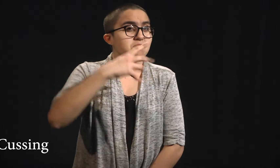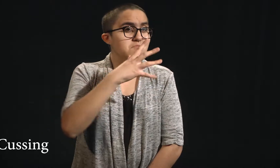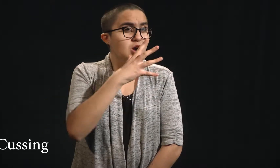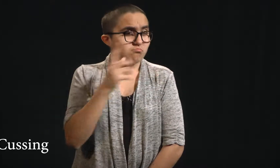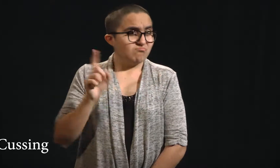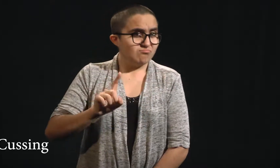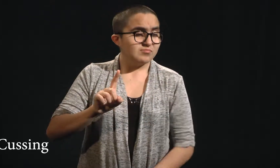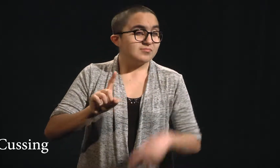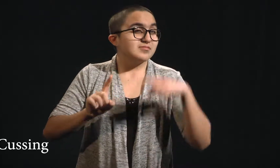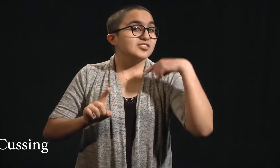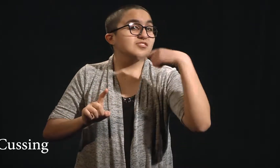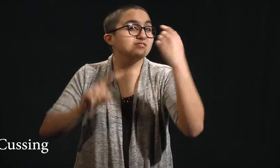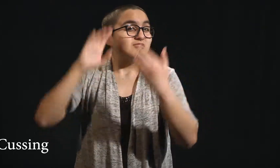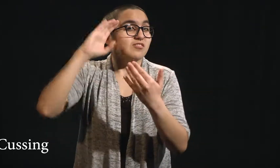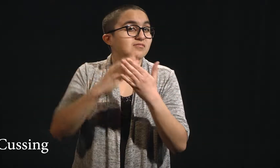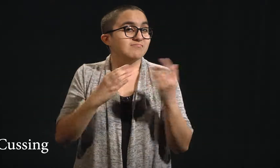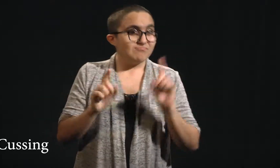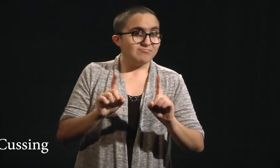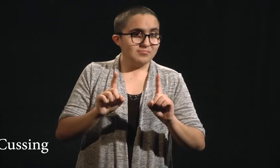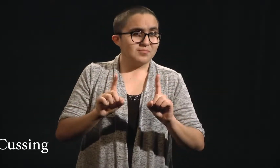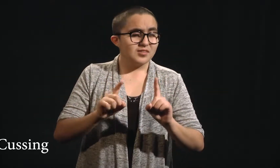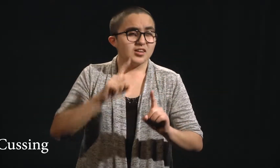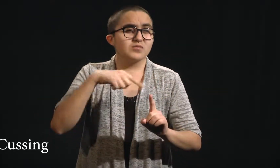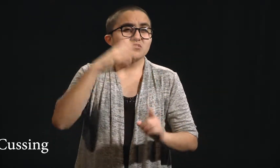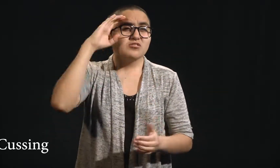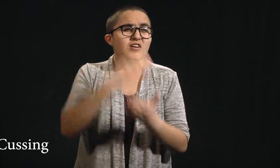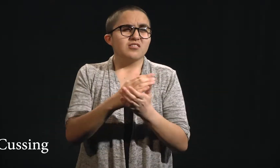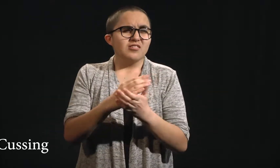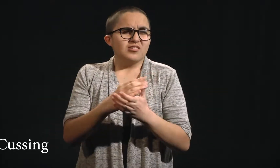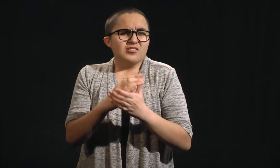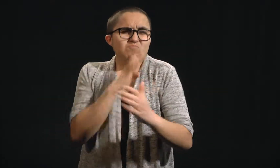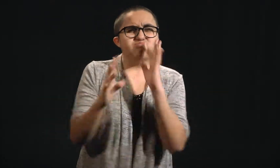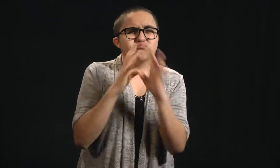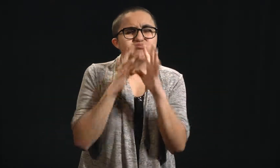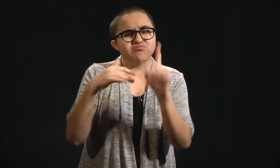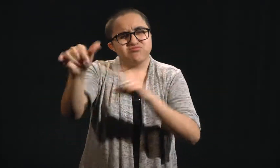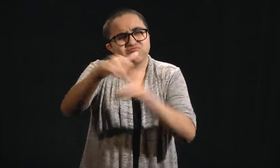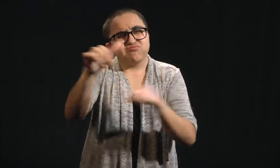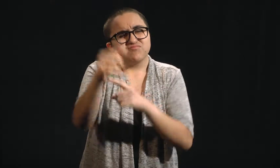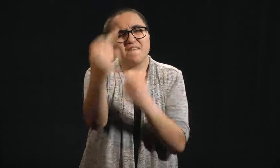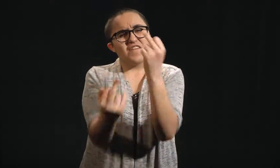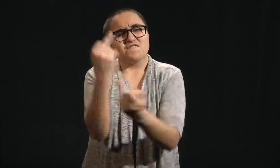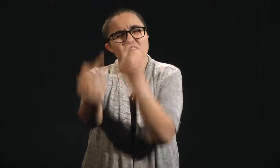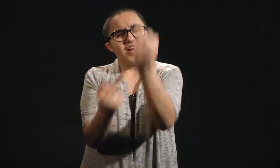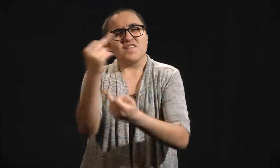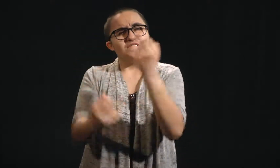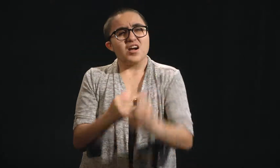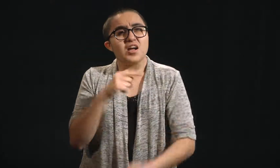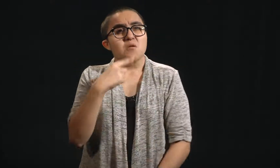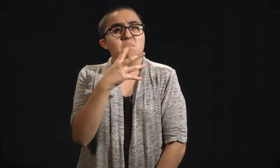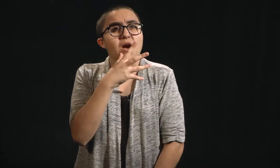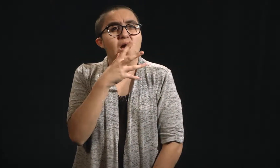A hearing mom is with a hearing son. Hearing son begins cussing "fuck, fuck, fuck",